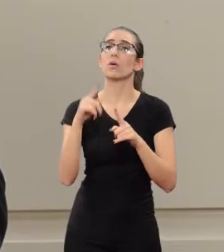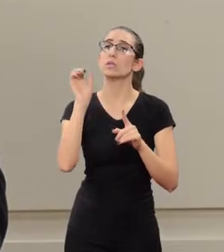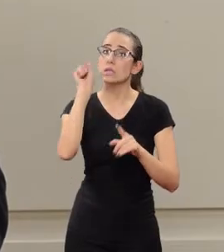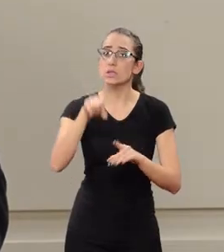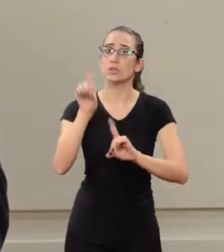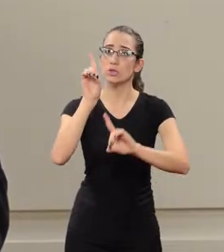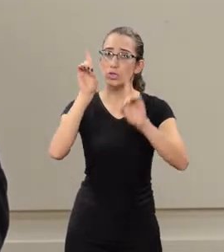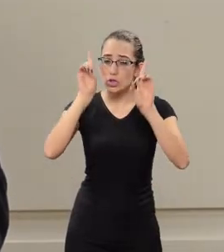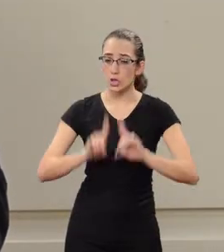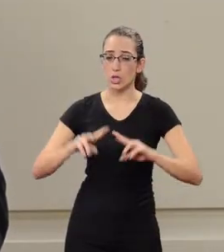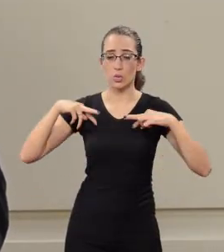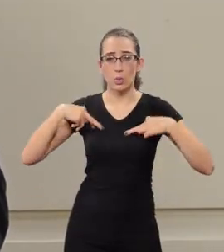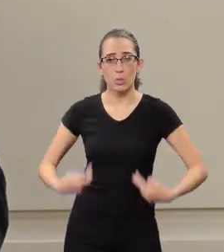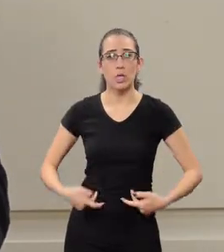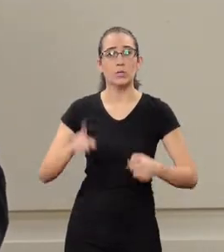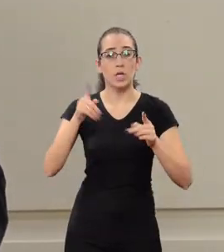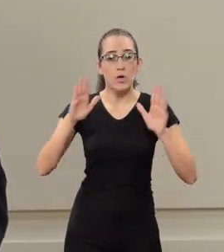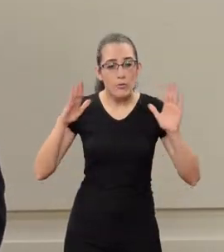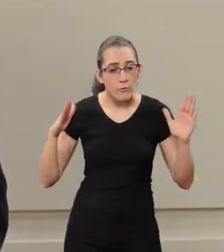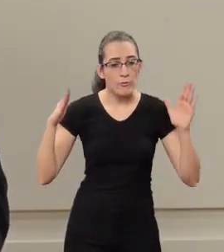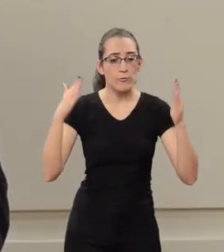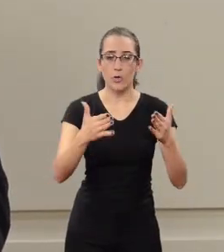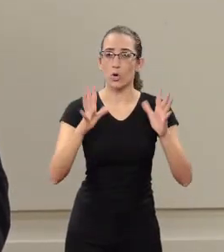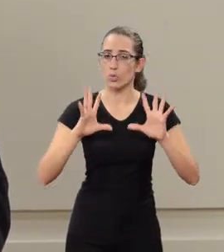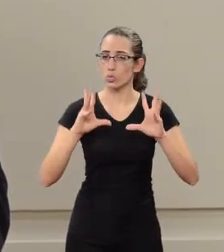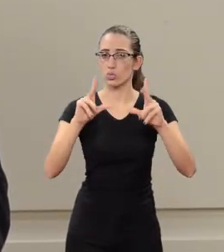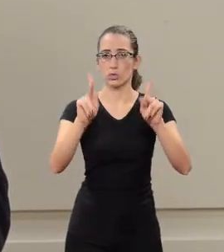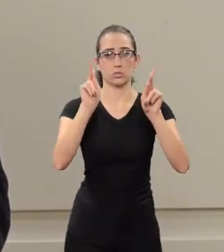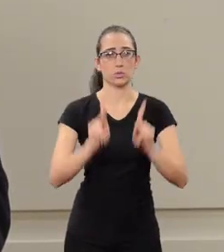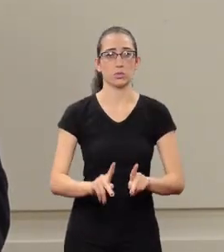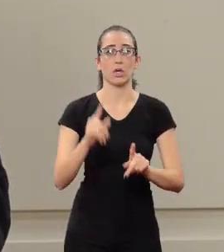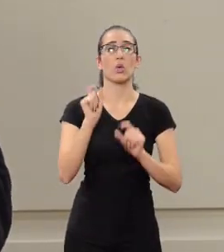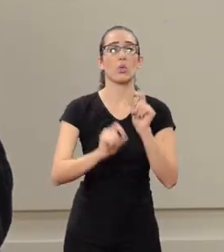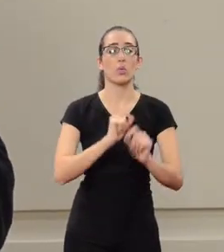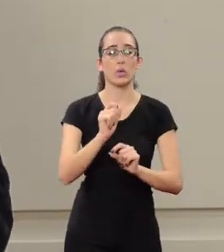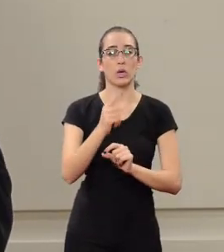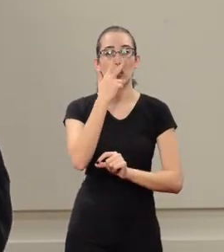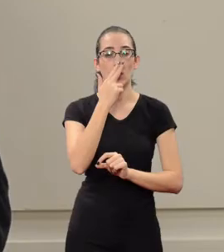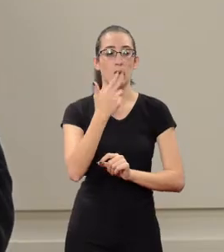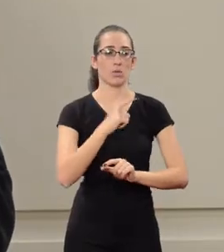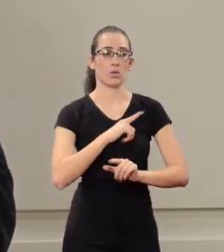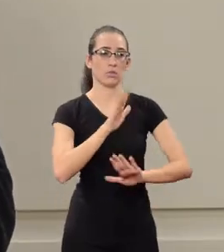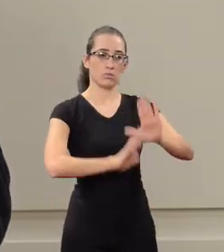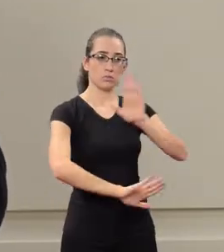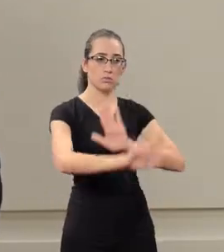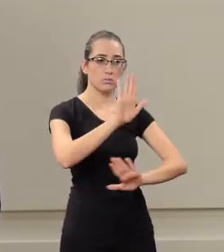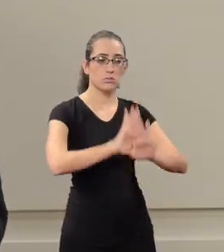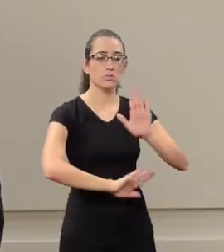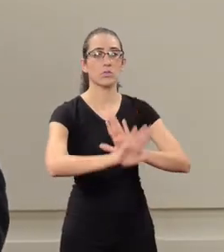it is a right that we call negative it's a protection a citizen has against the state's arbitrarity